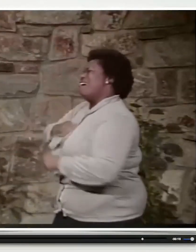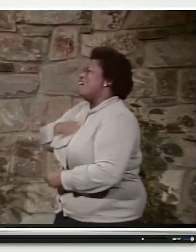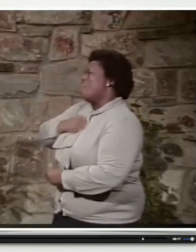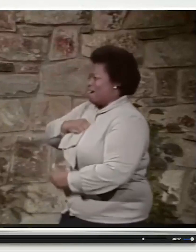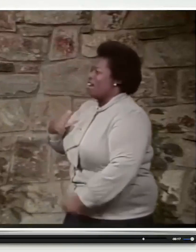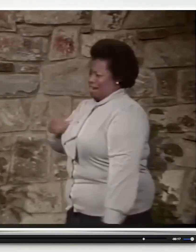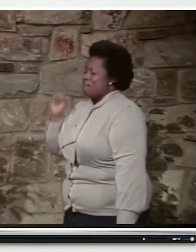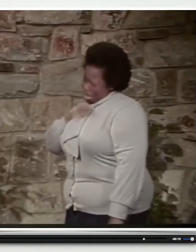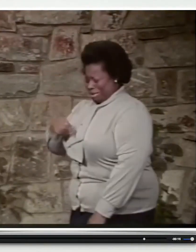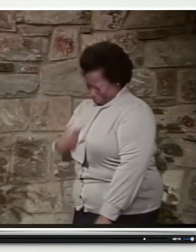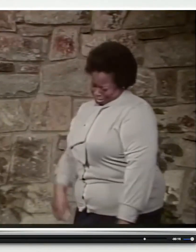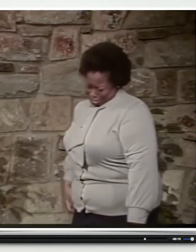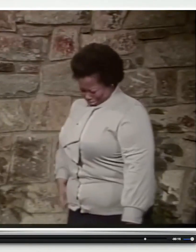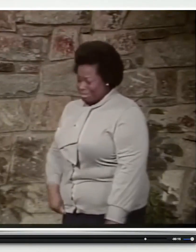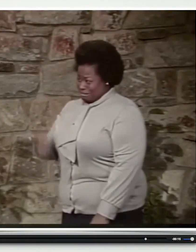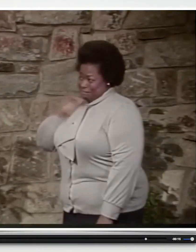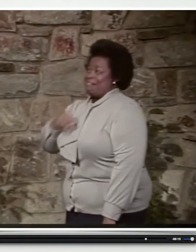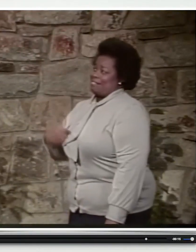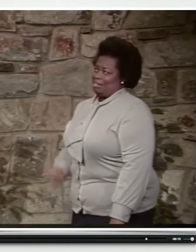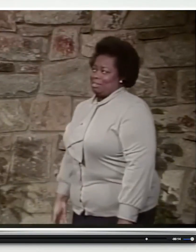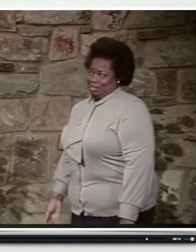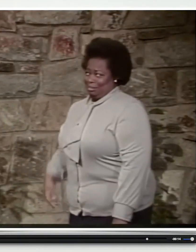No. I'm sorry. I lied. I did.